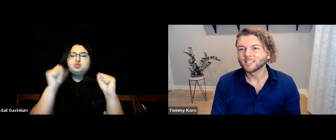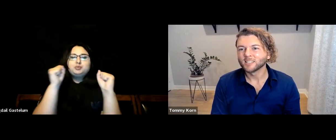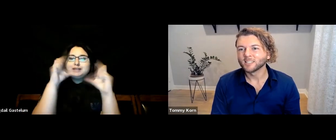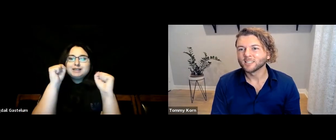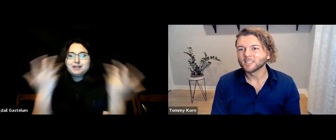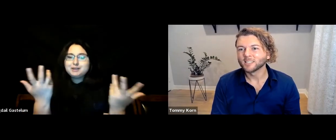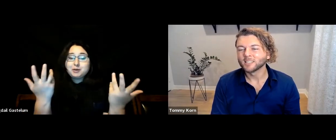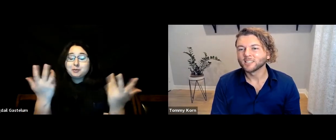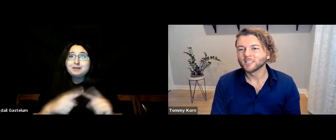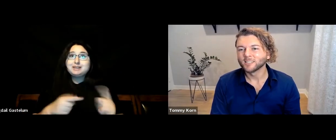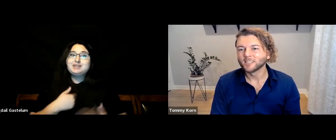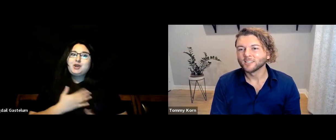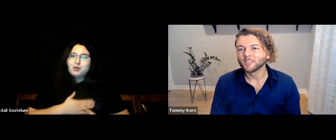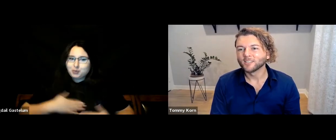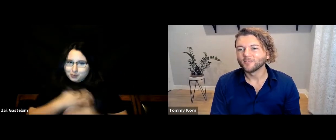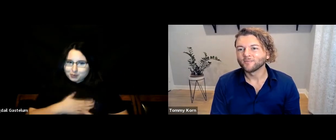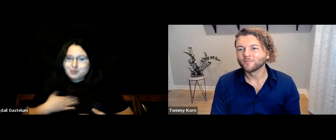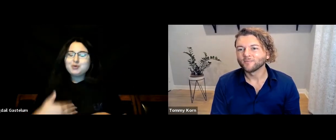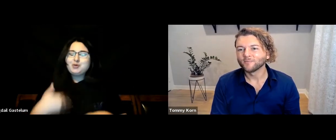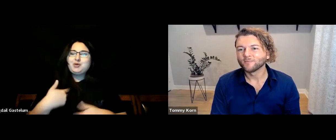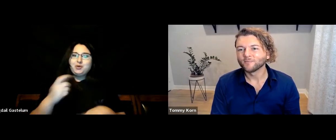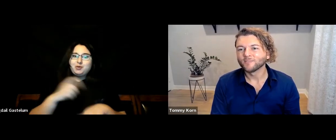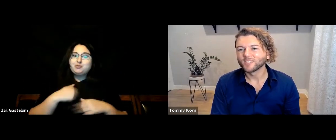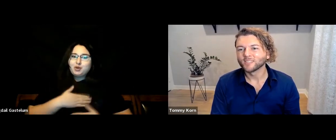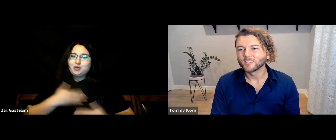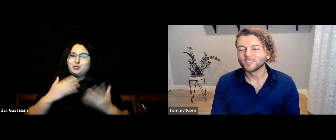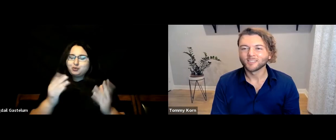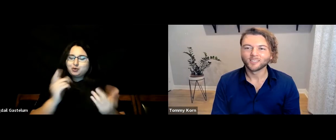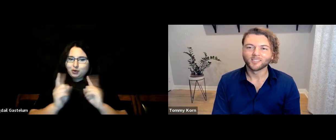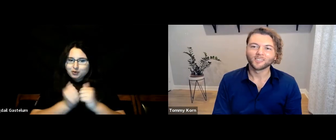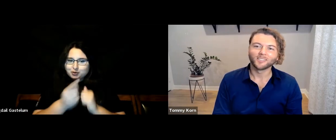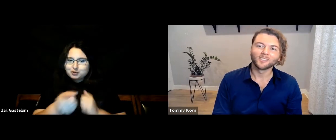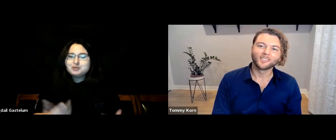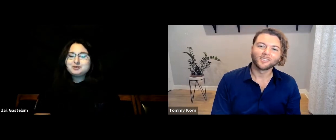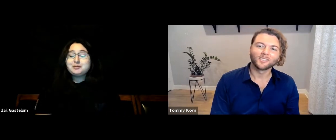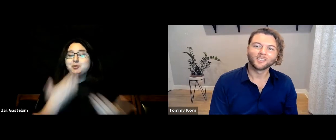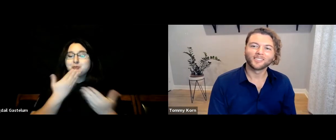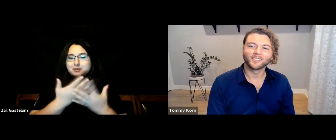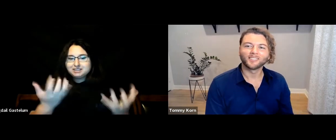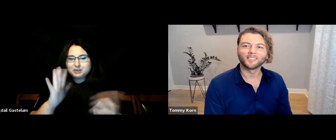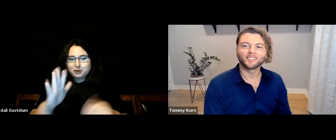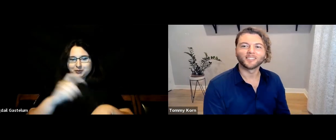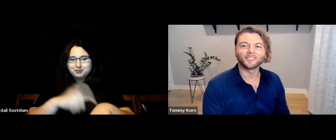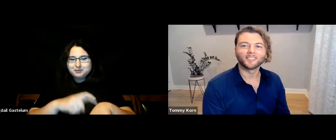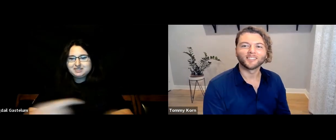It’s been amazing, and I’ve really enjoyed our conversation. Thank you so much for your time.